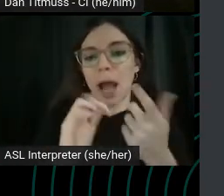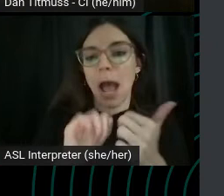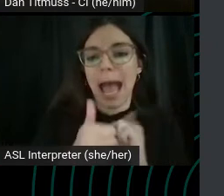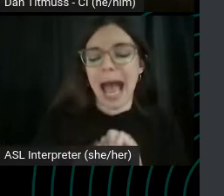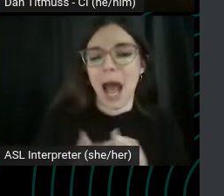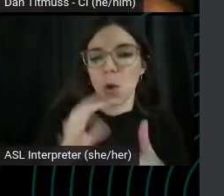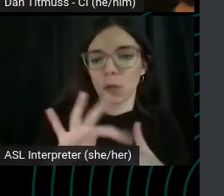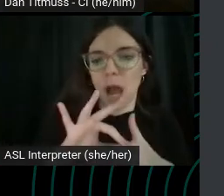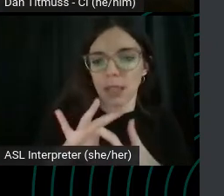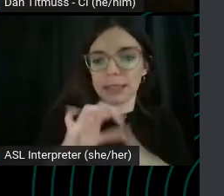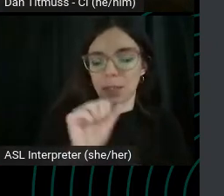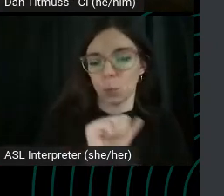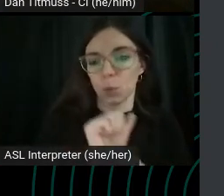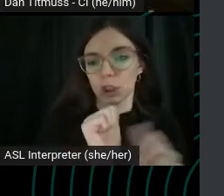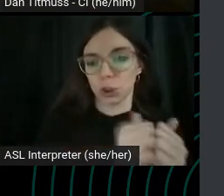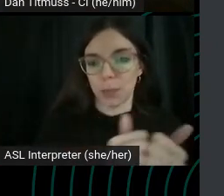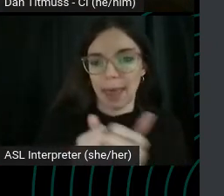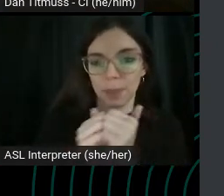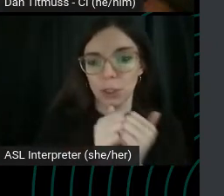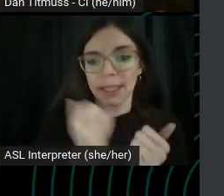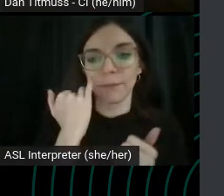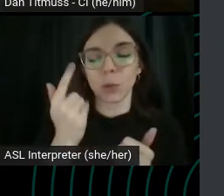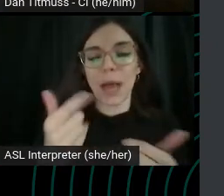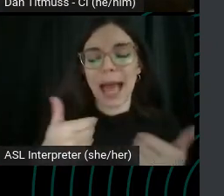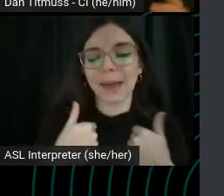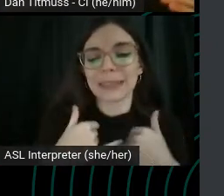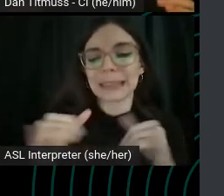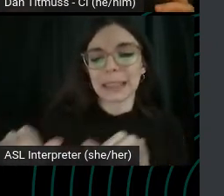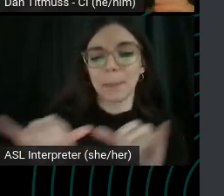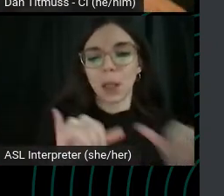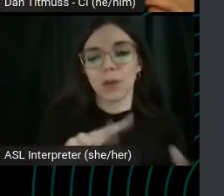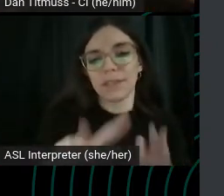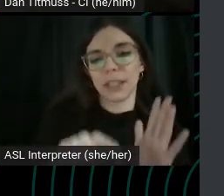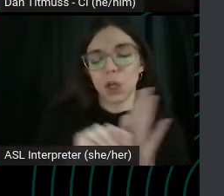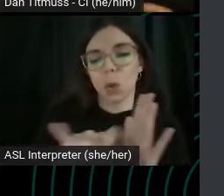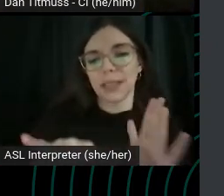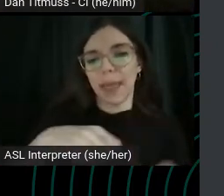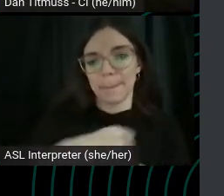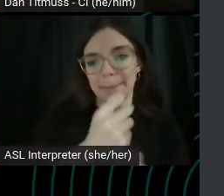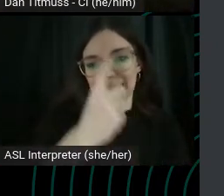If you have very similar videos that make sense in a playlist, then group them all together.